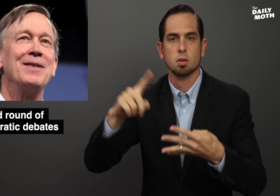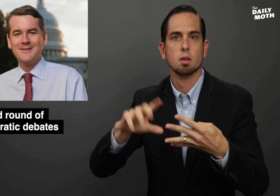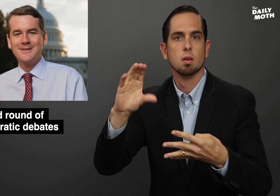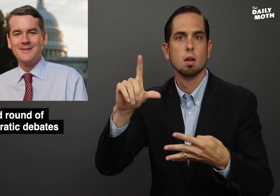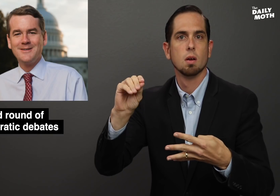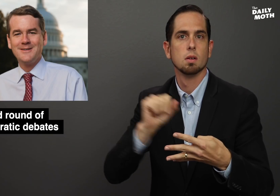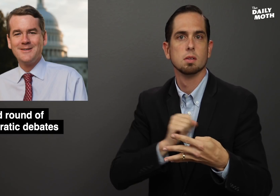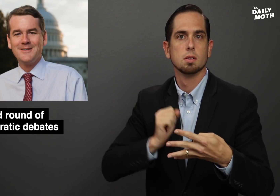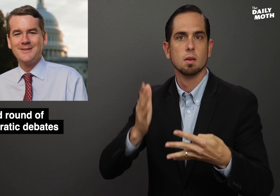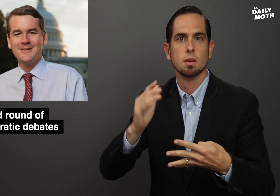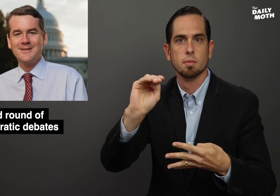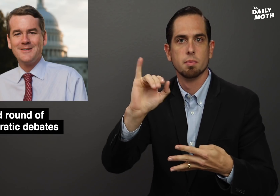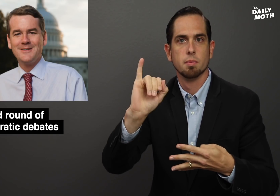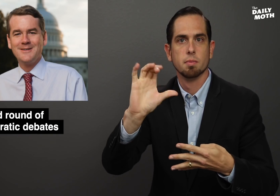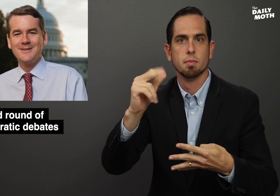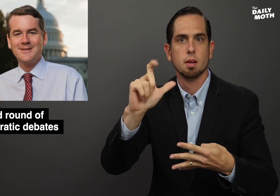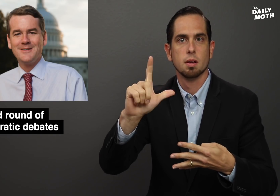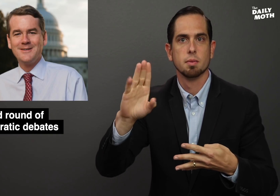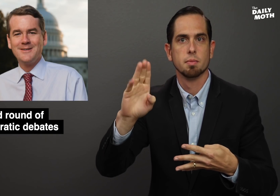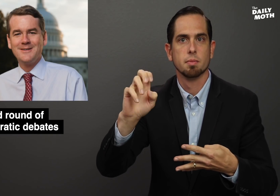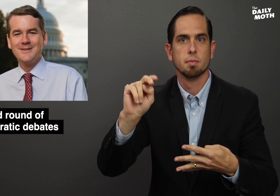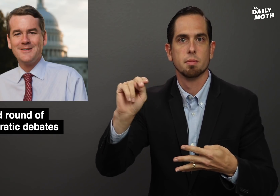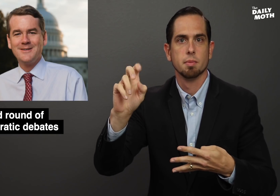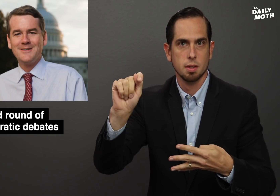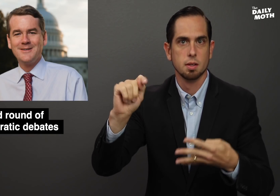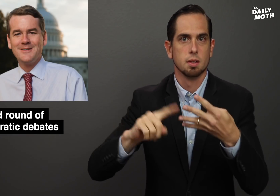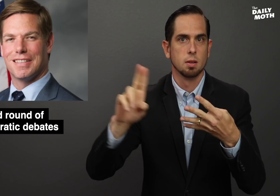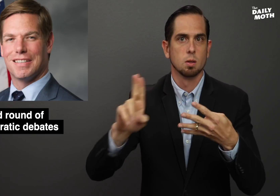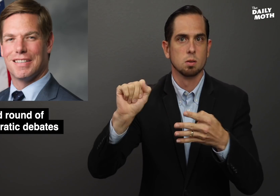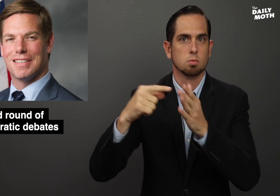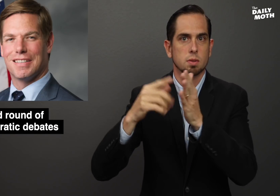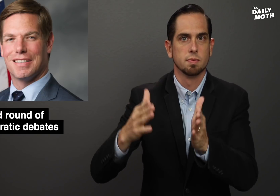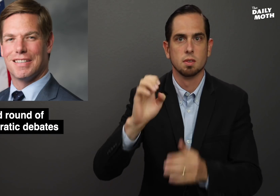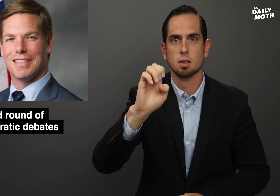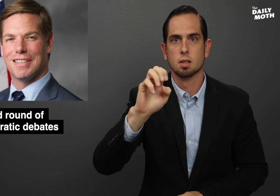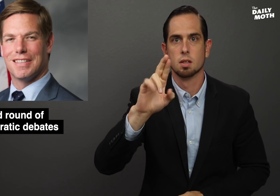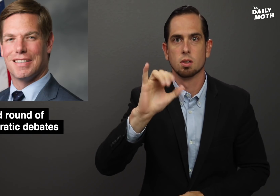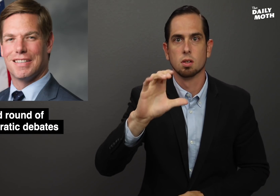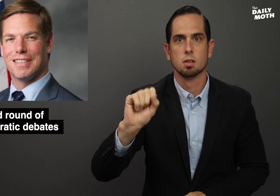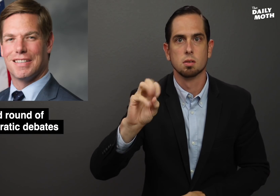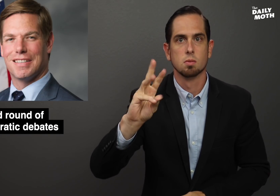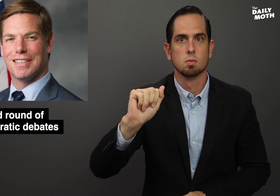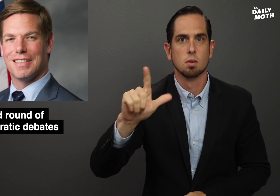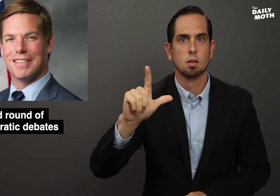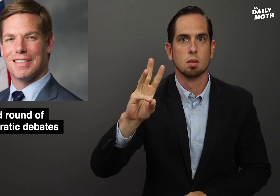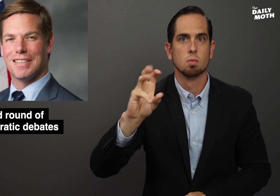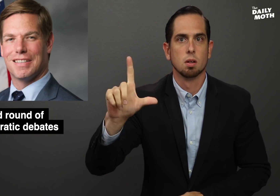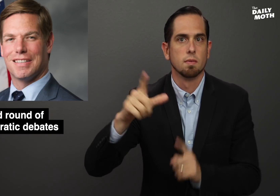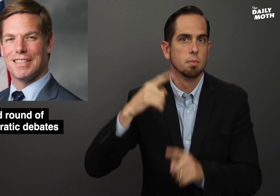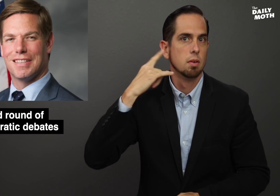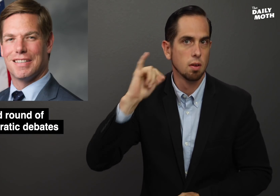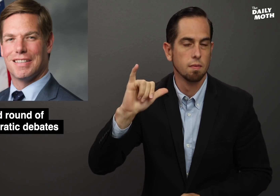Colorado Sen. Michael Bennet, U.S. Rep Eric Swalwell (Calif),